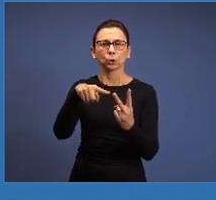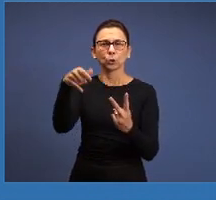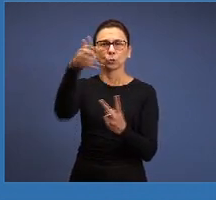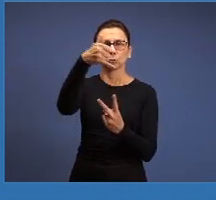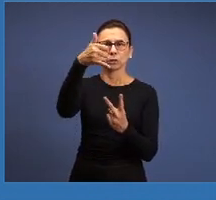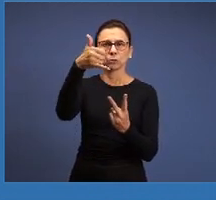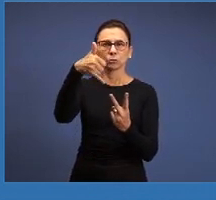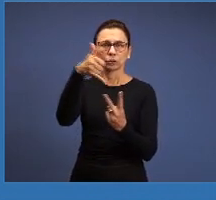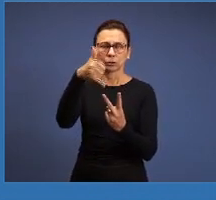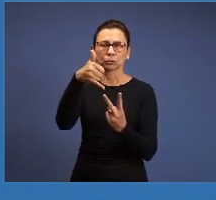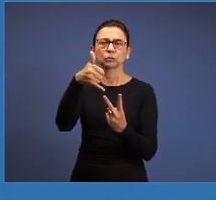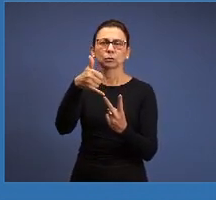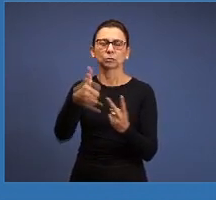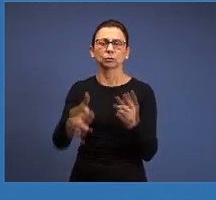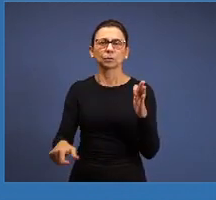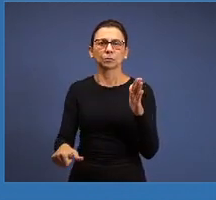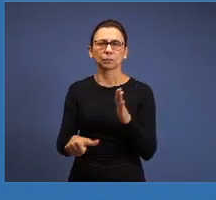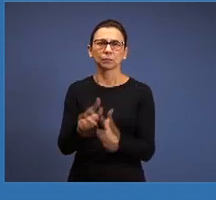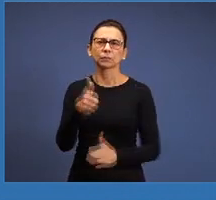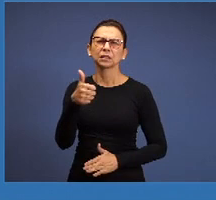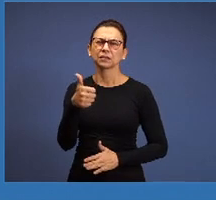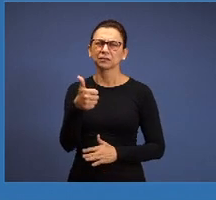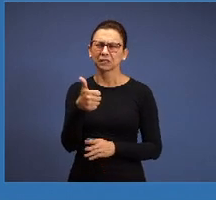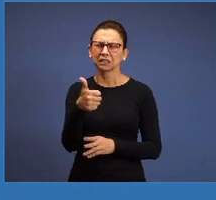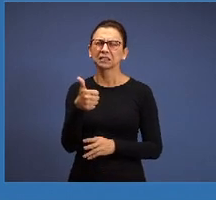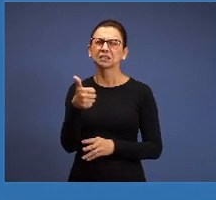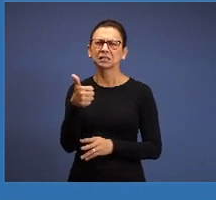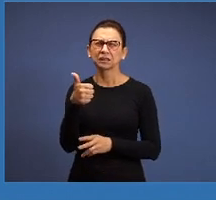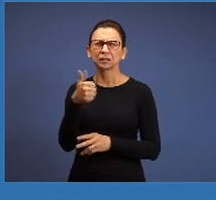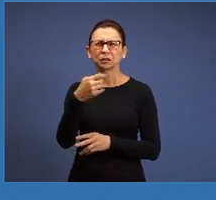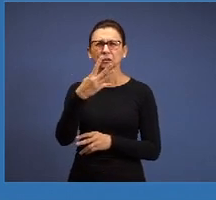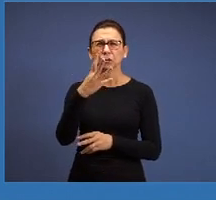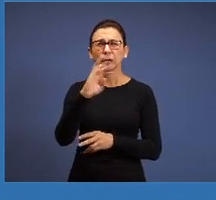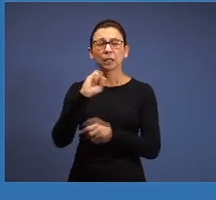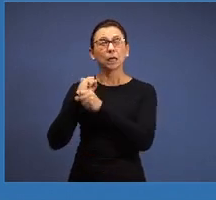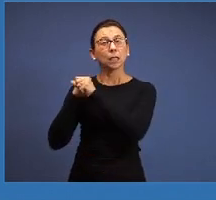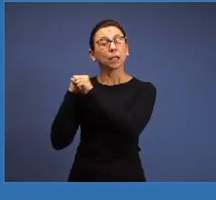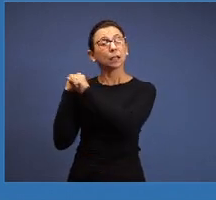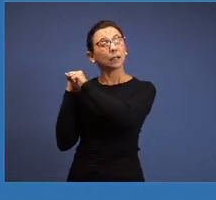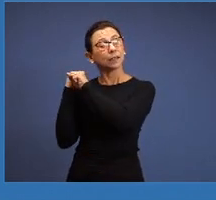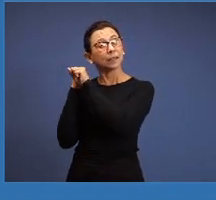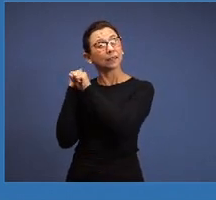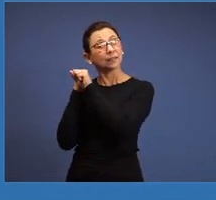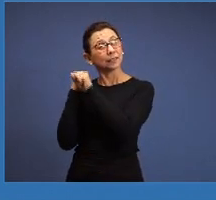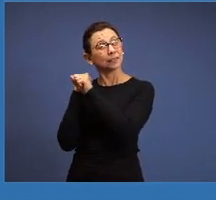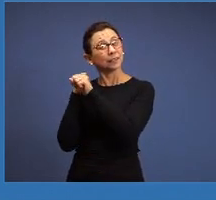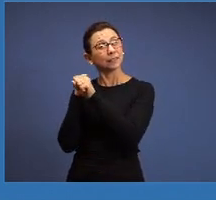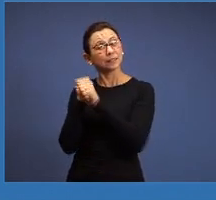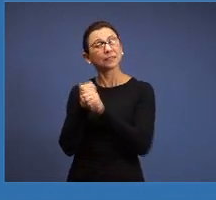by the first time in years, we have been waiting for 40 years that a Brazilian pastor could